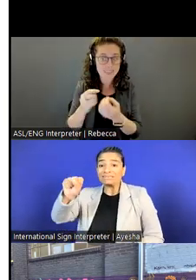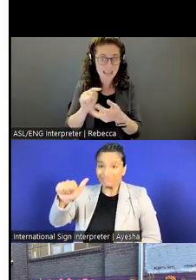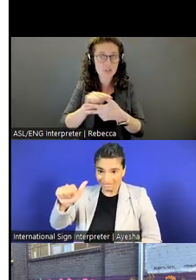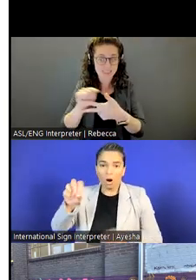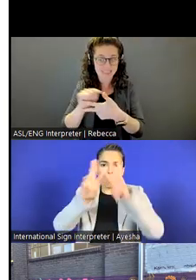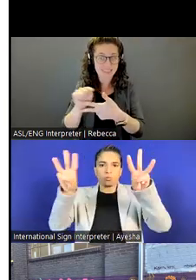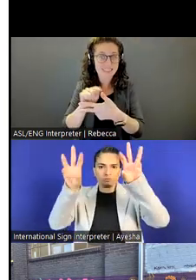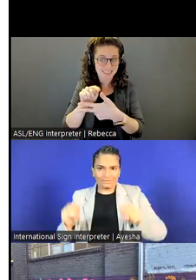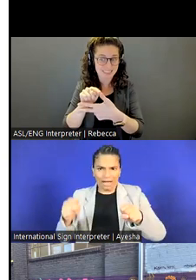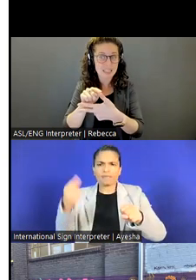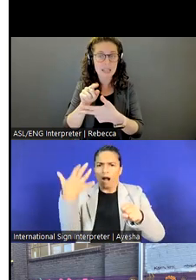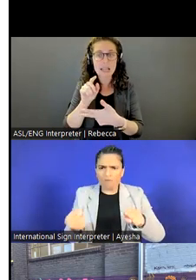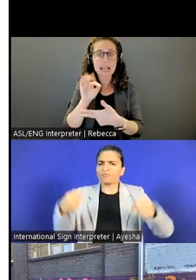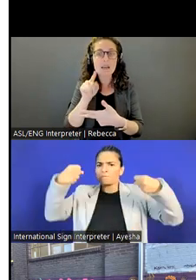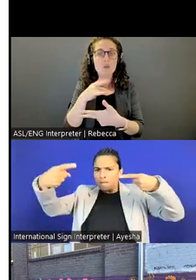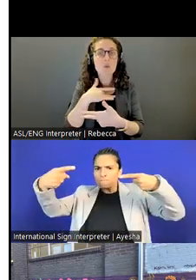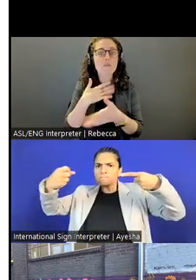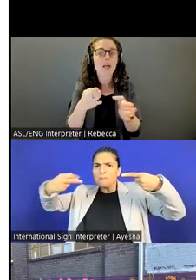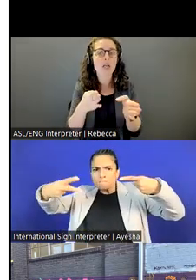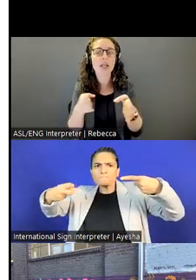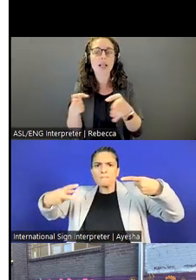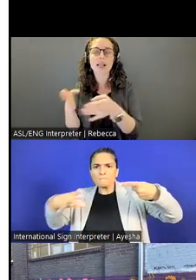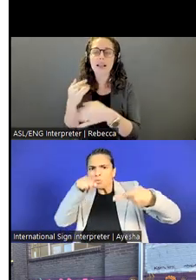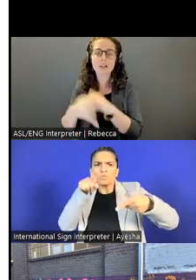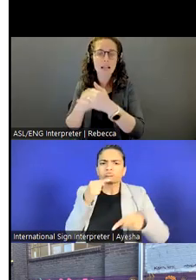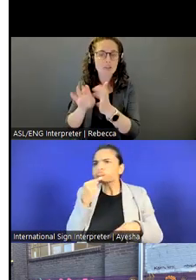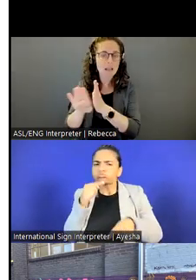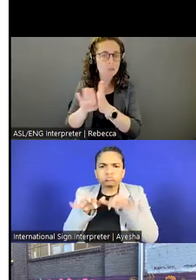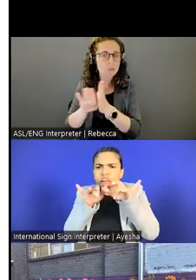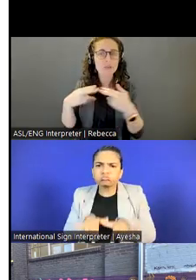If you're gravitating toward humanitarian assistance.